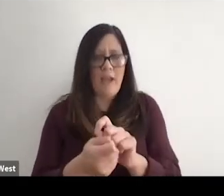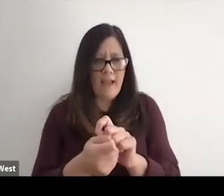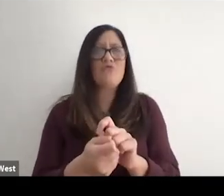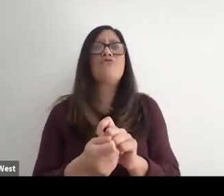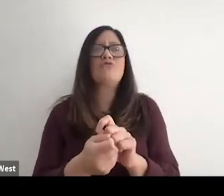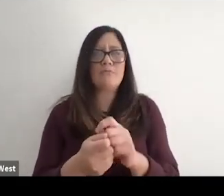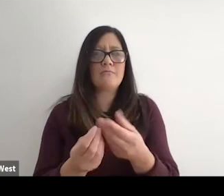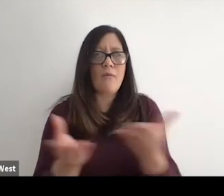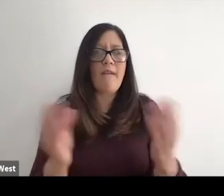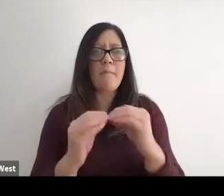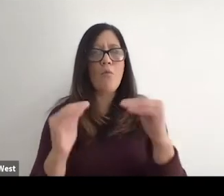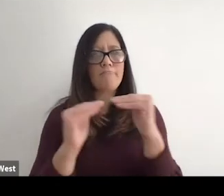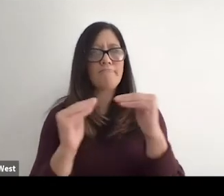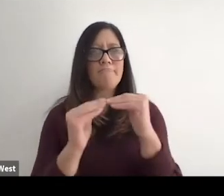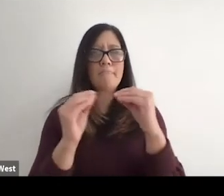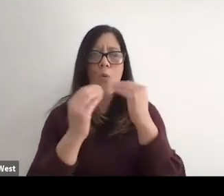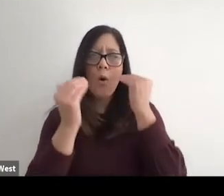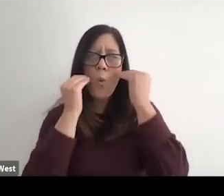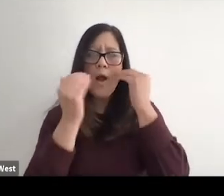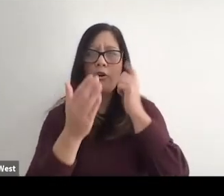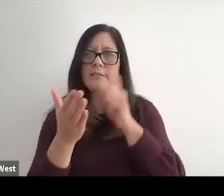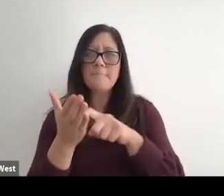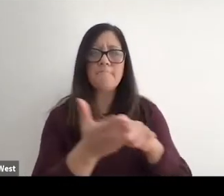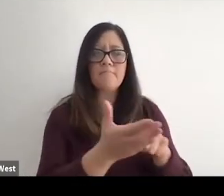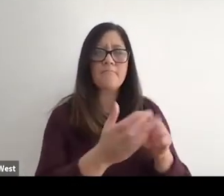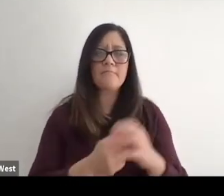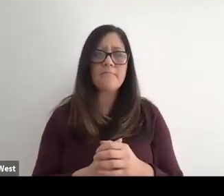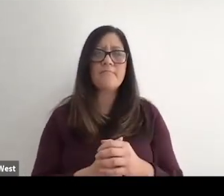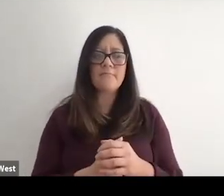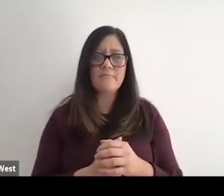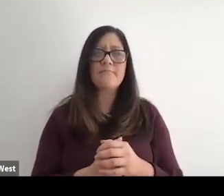regards to overall Paralympic awareness across the US, which then of course dovetails into so